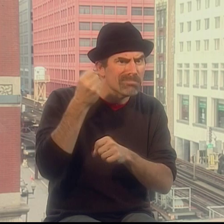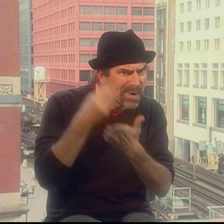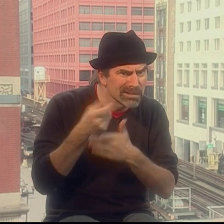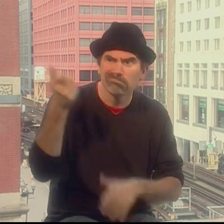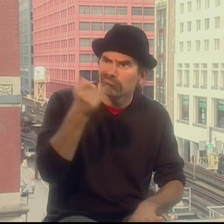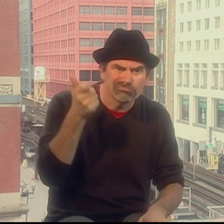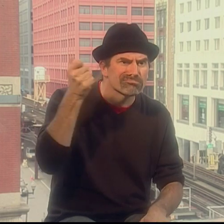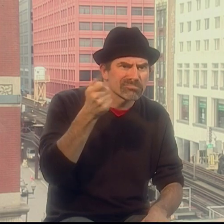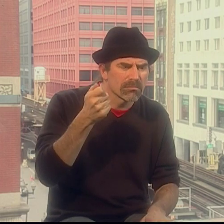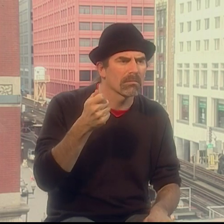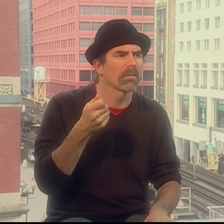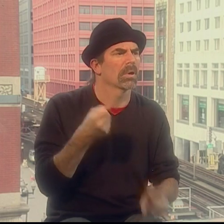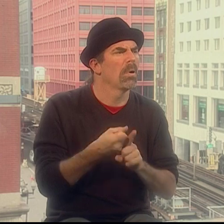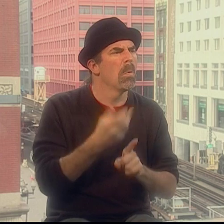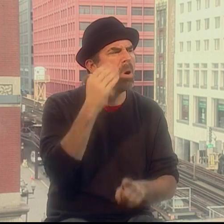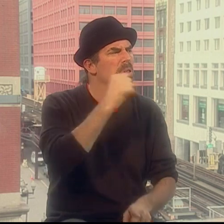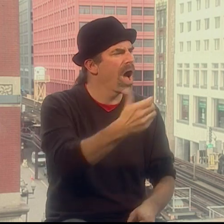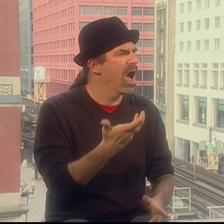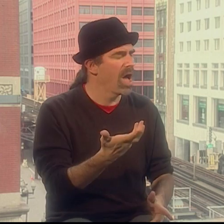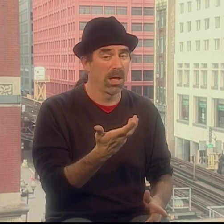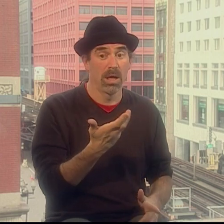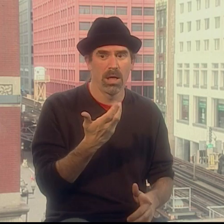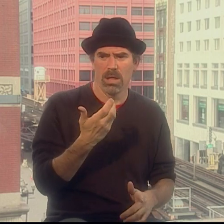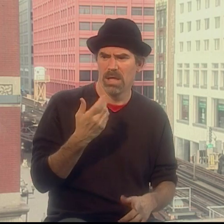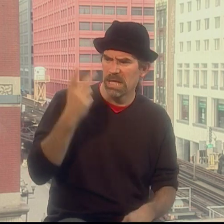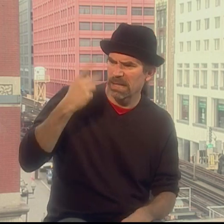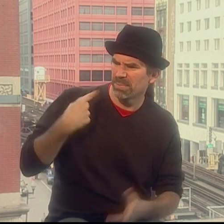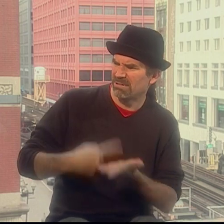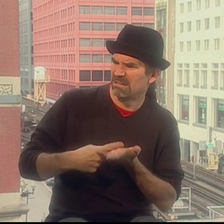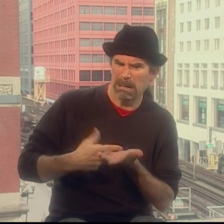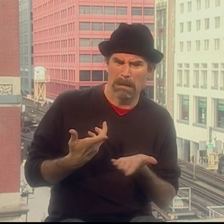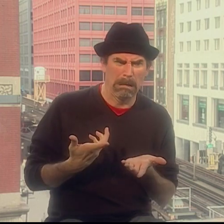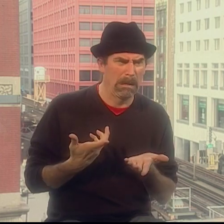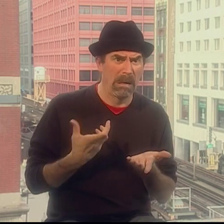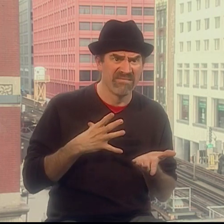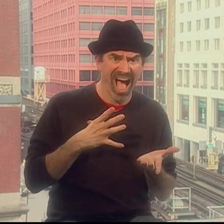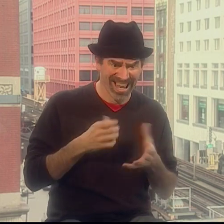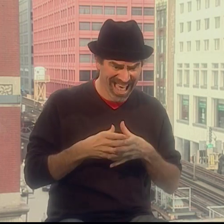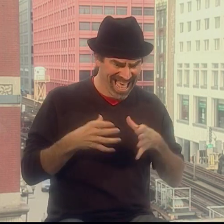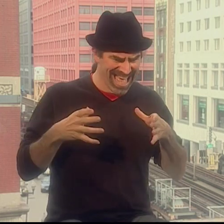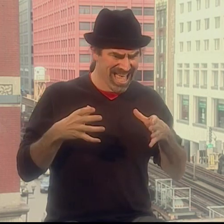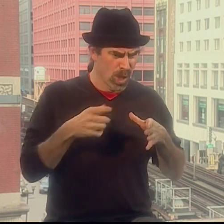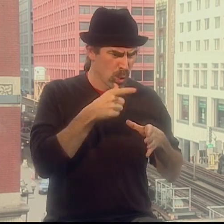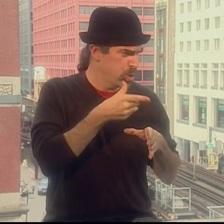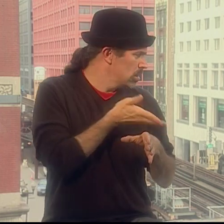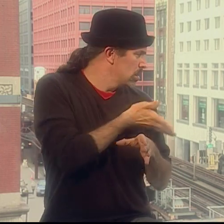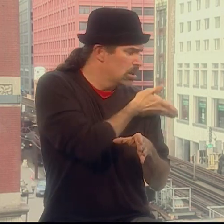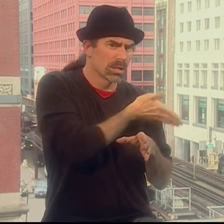We started getting more money from the grants that we wrote every year. And Kenny said, "What about the younger people